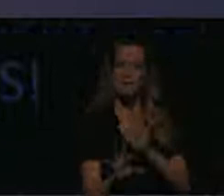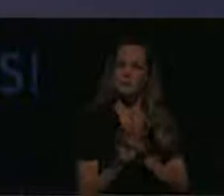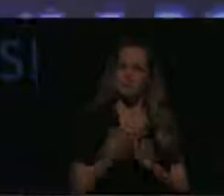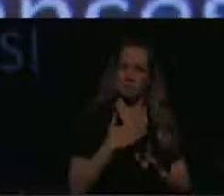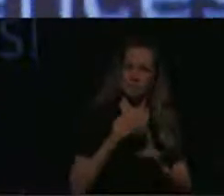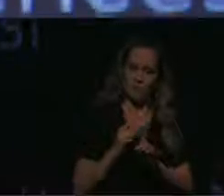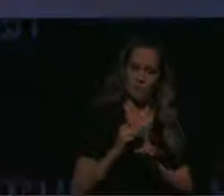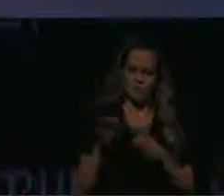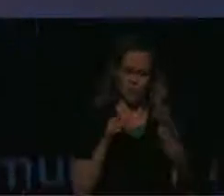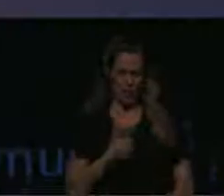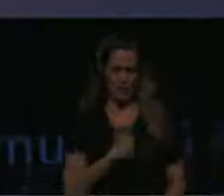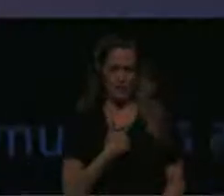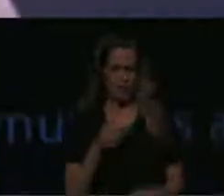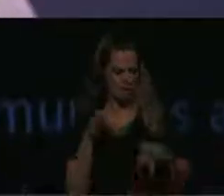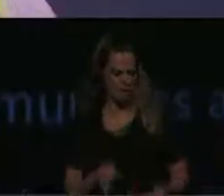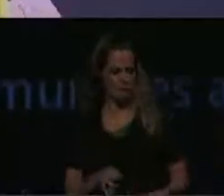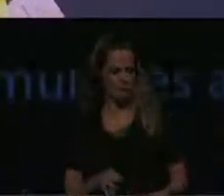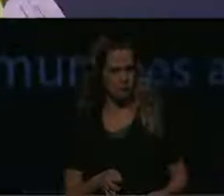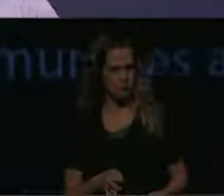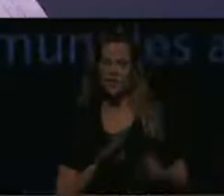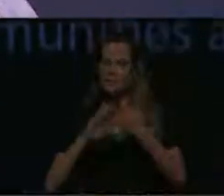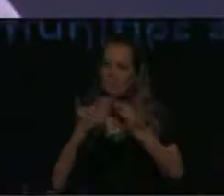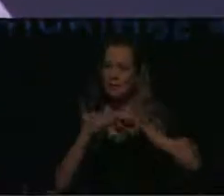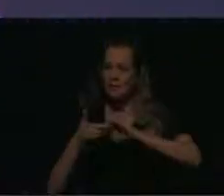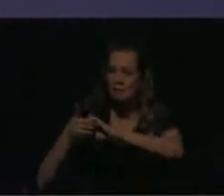describe ourselves. We build community together through shared discussion